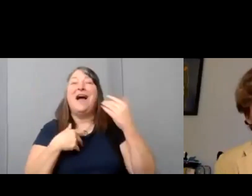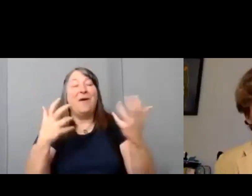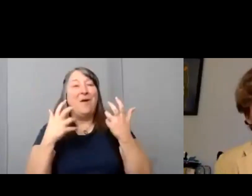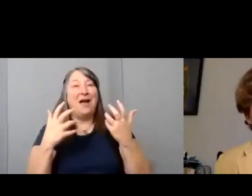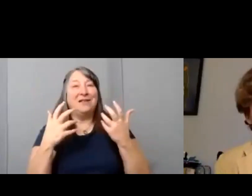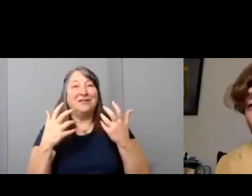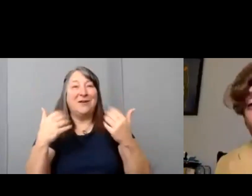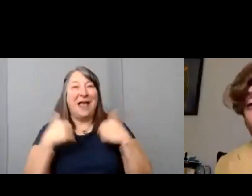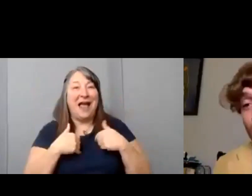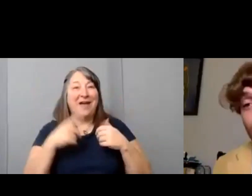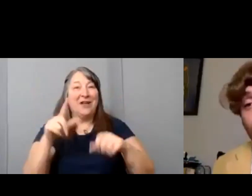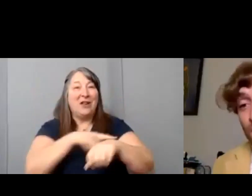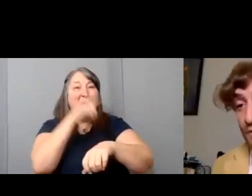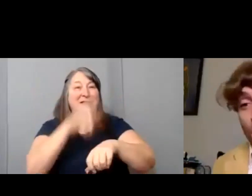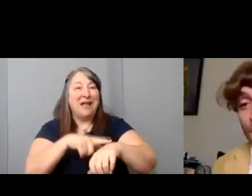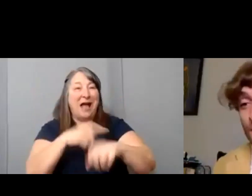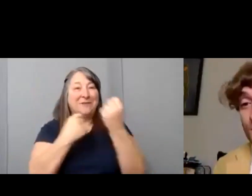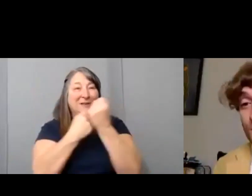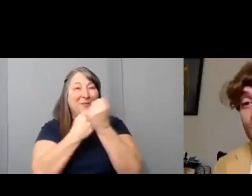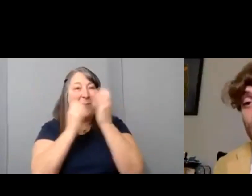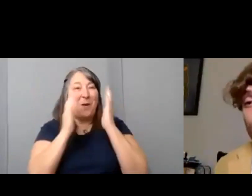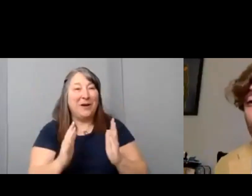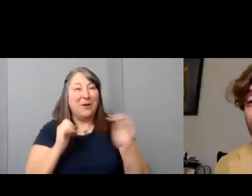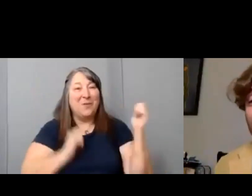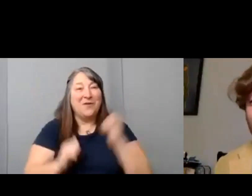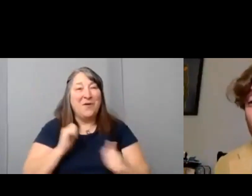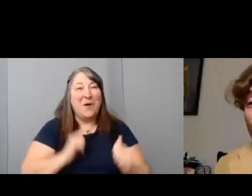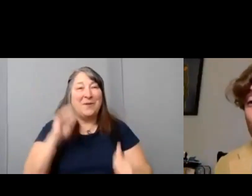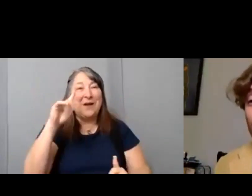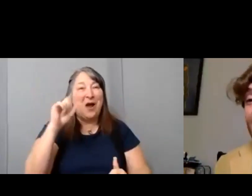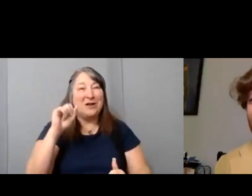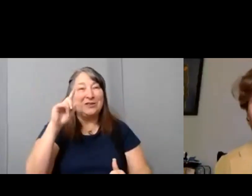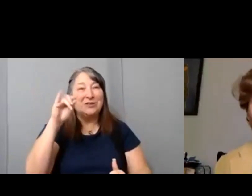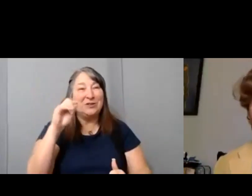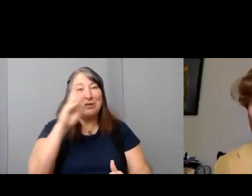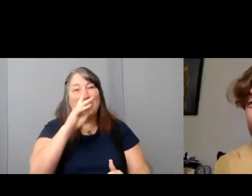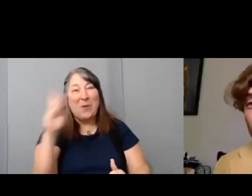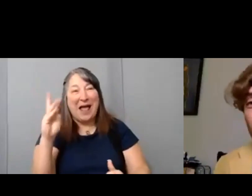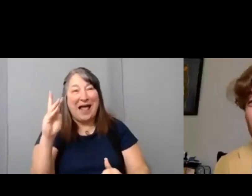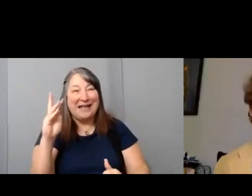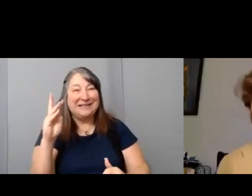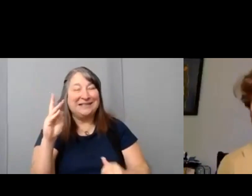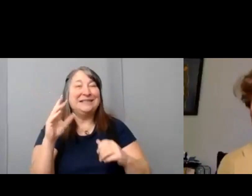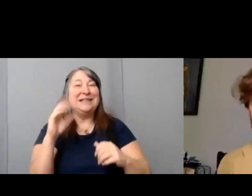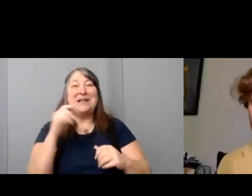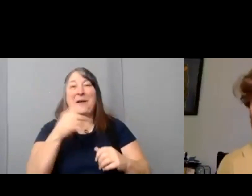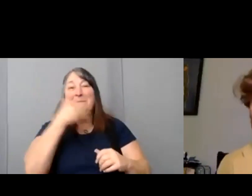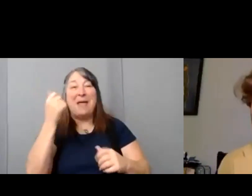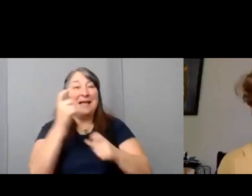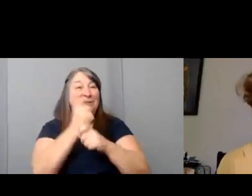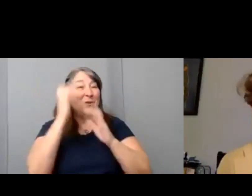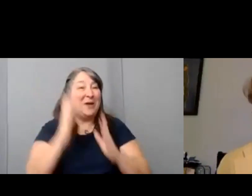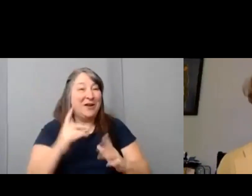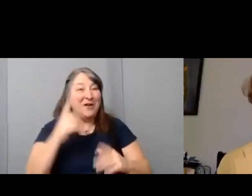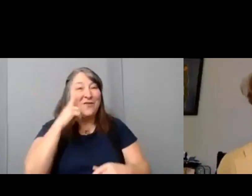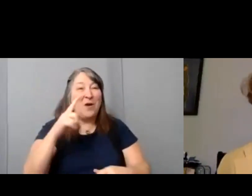She's the uh Performing Arts Studio West's own. She was the best winner of the 2016